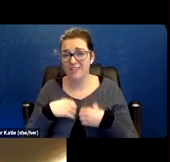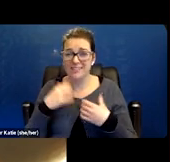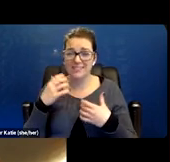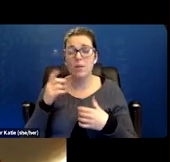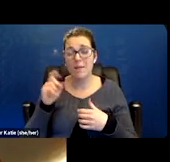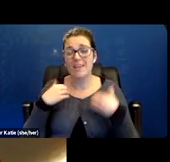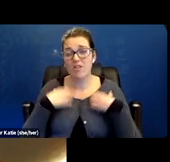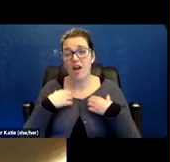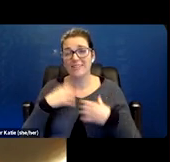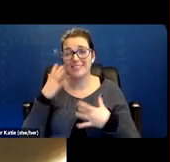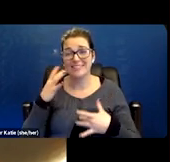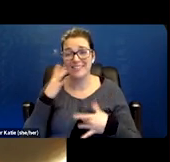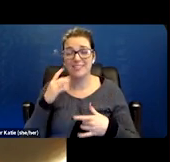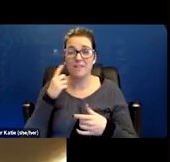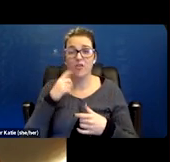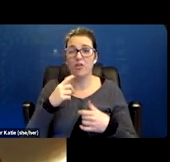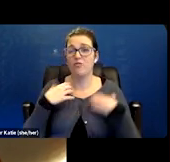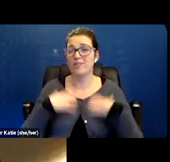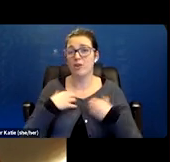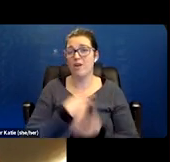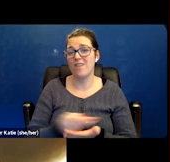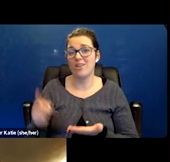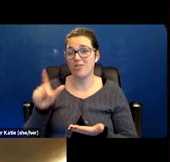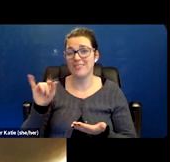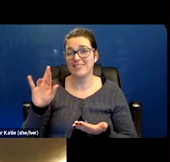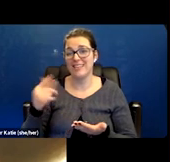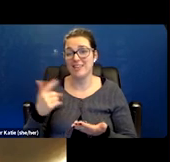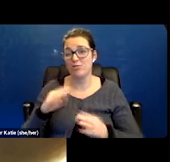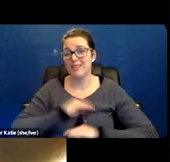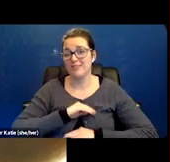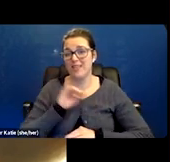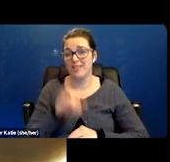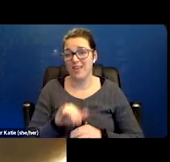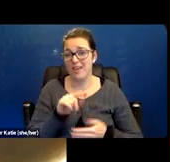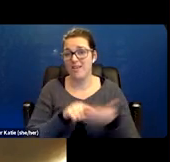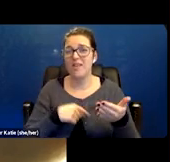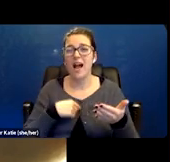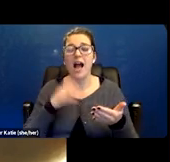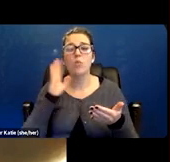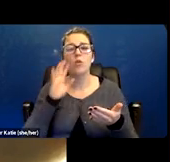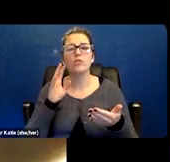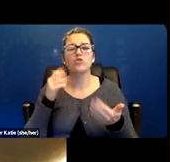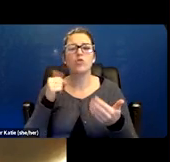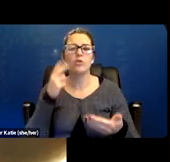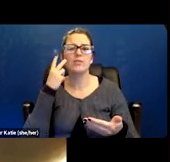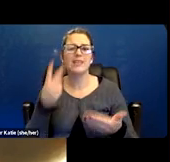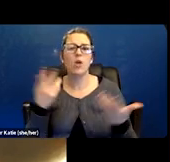discouraged from trying to equal but I would look at the end organ effected and see if you can allow that way